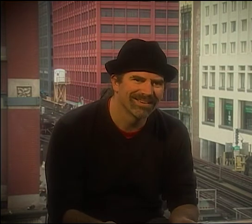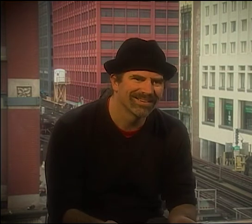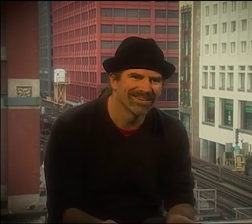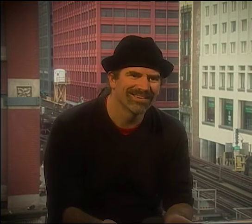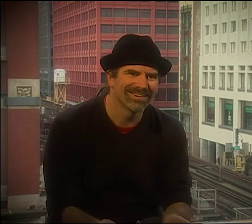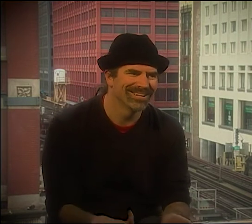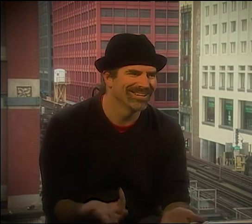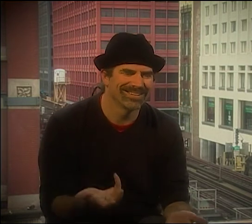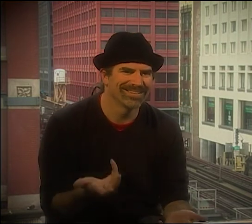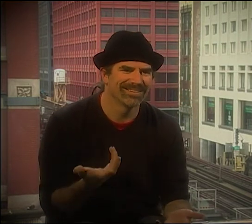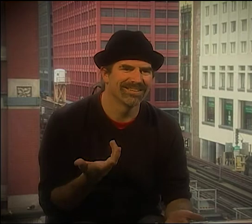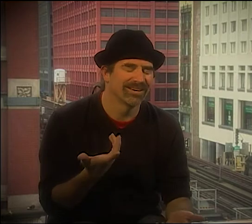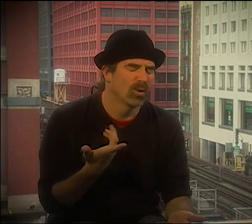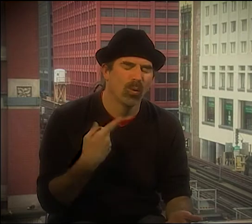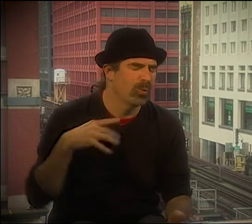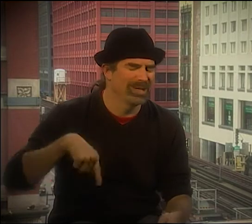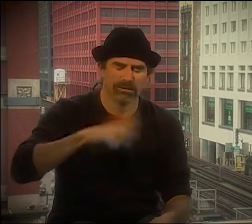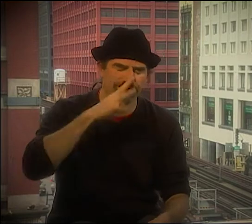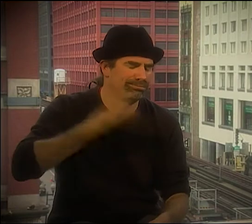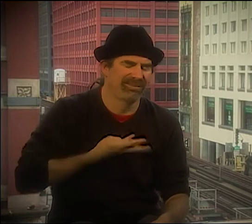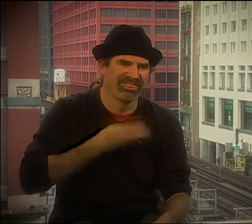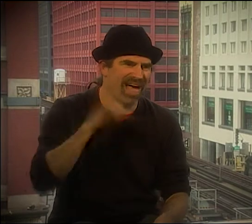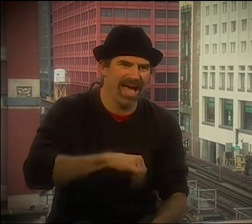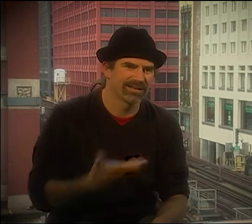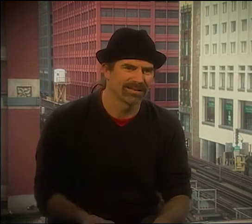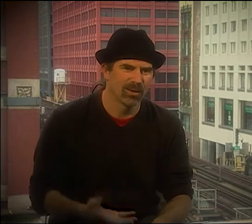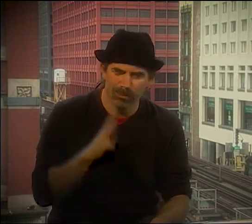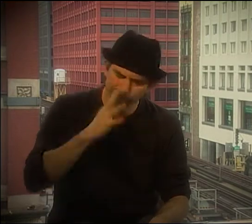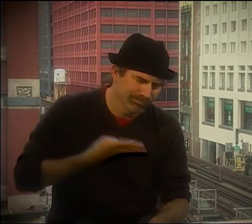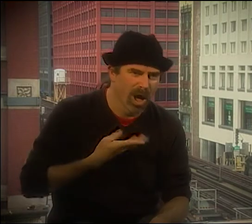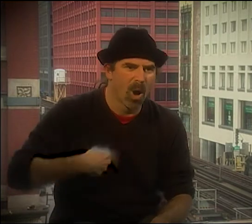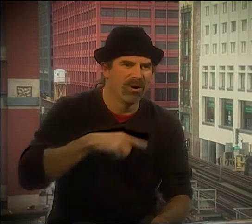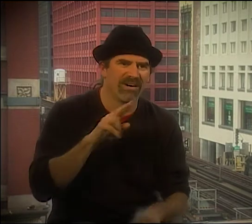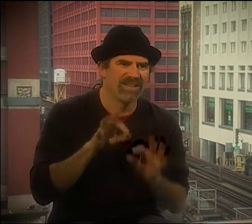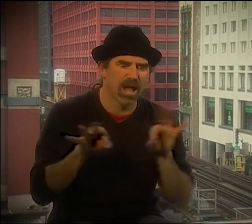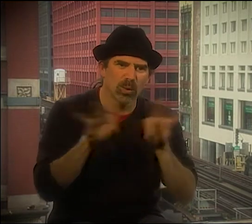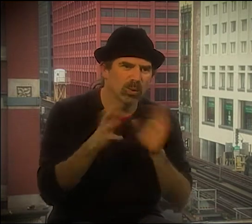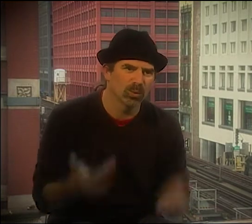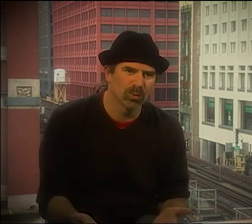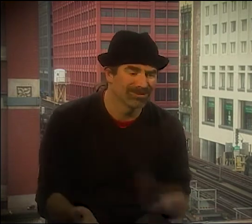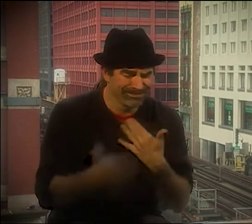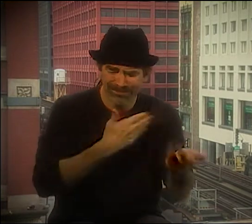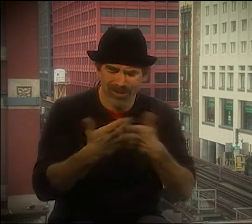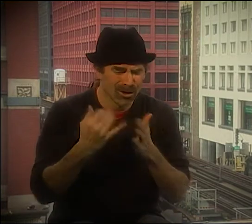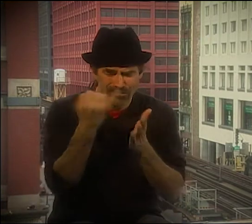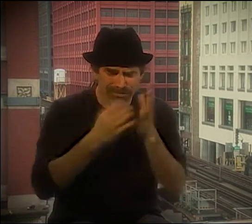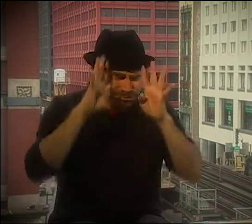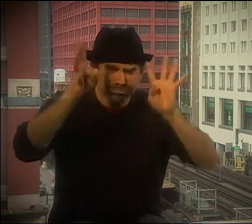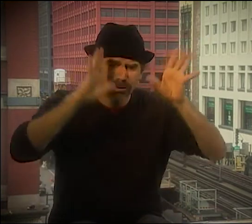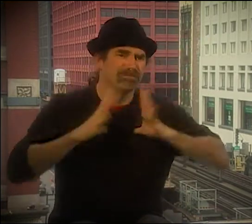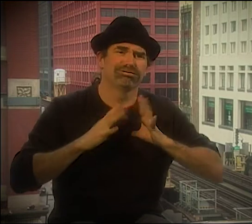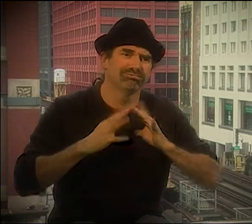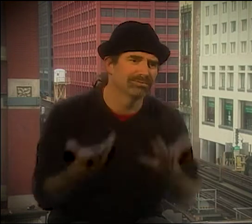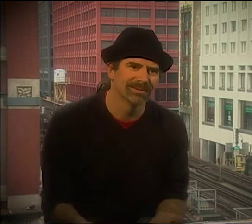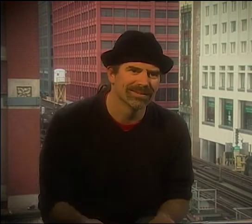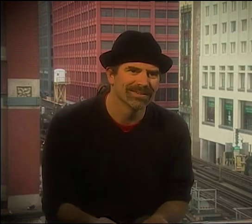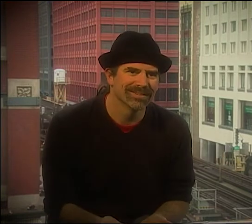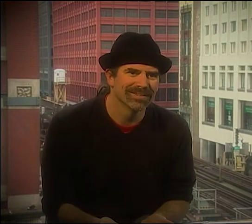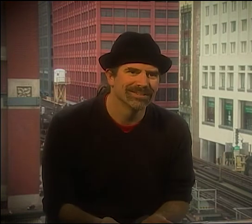WE WILL BE EXACTLY THE SAME. WE WILL COME UP WITH OUR OWN NORMS AND CULTURAL VALUES. AND CREATE A THIRD WORLD,